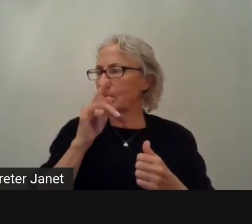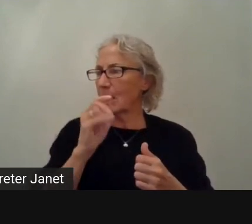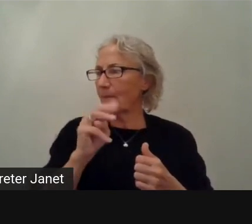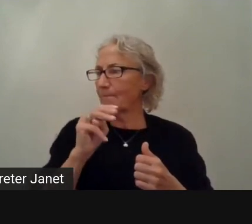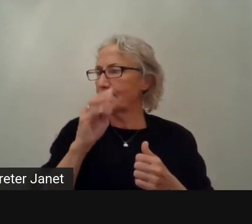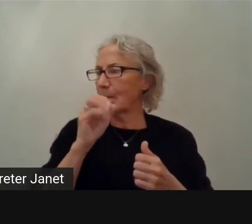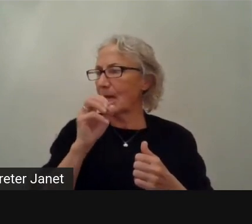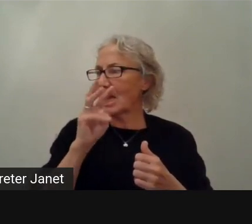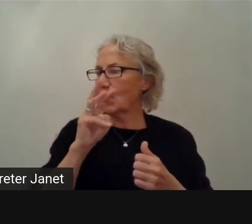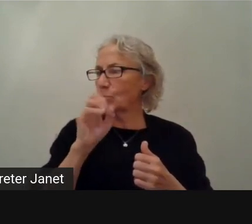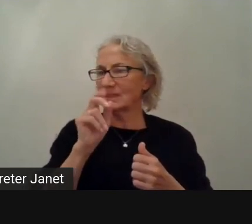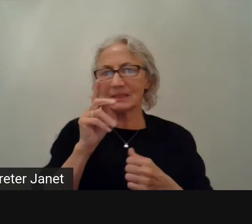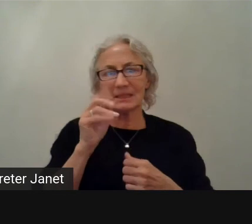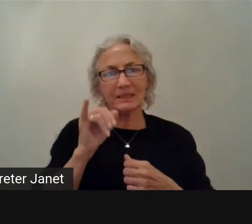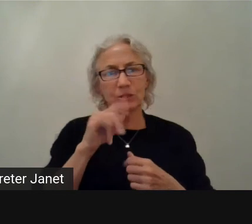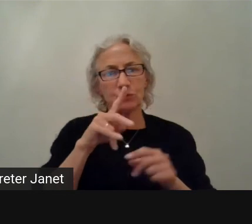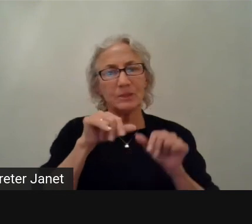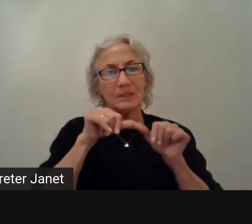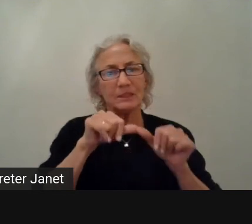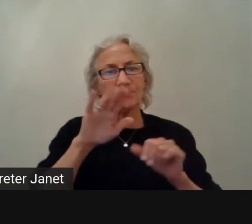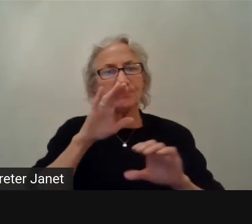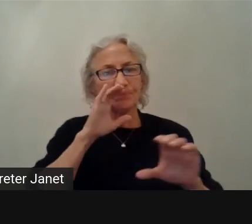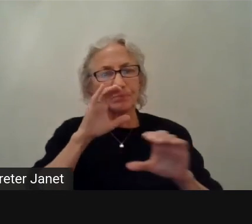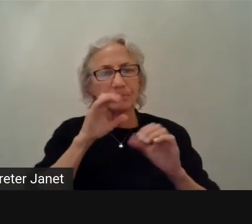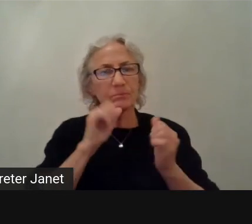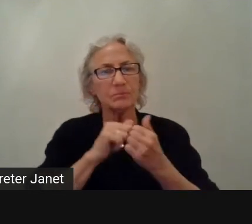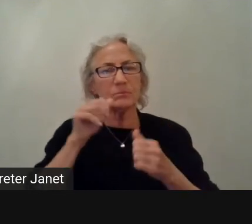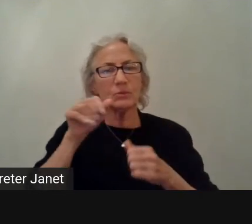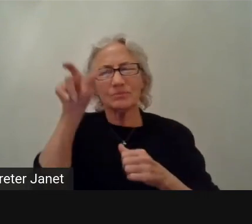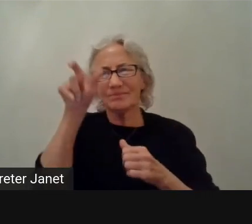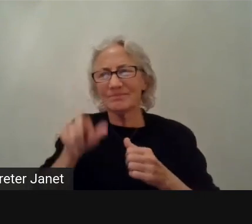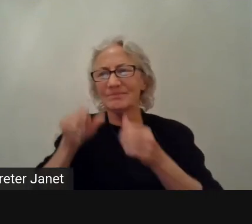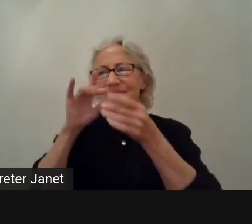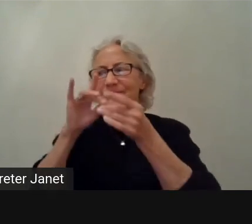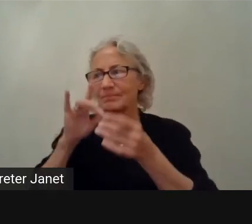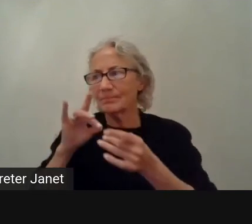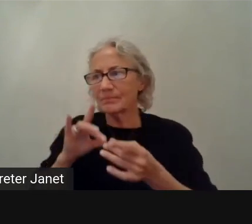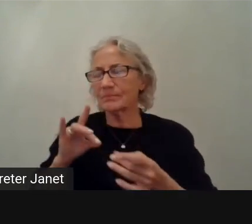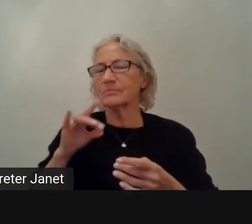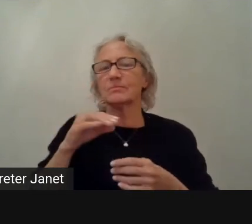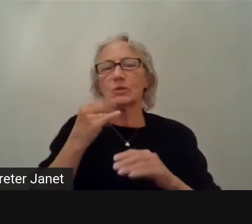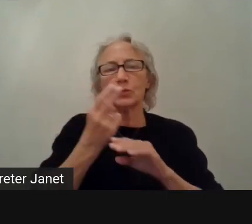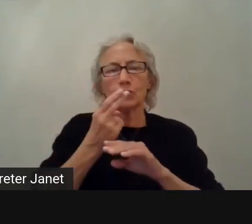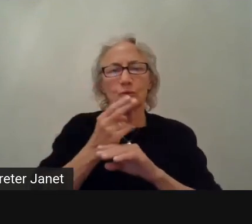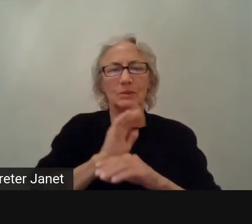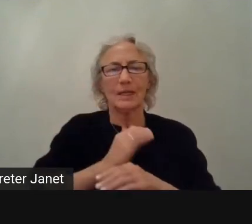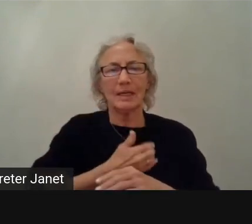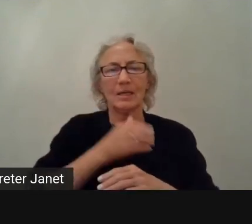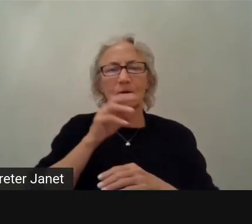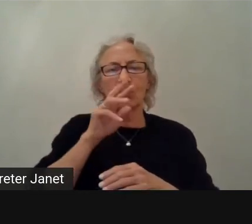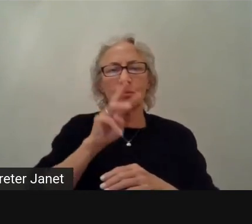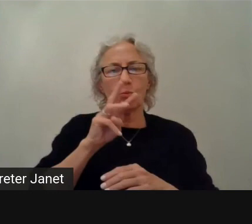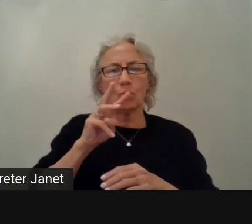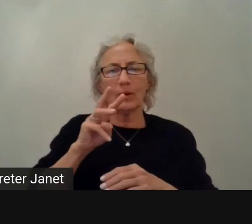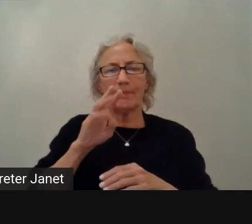or on social media using our hashtags WPA11yDay or WPAD2022.